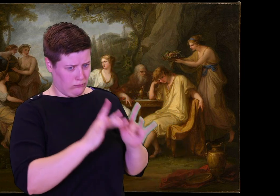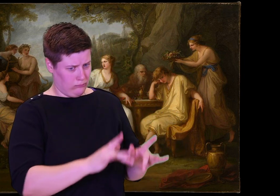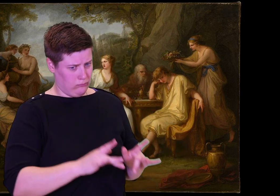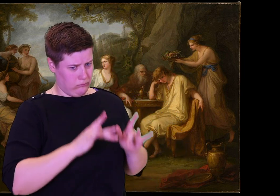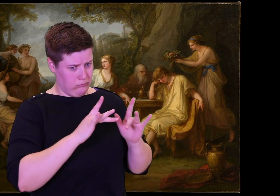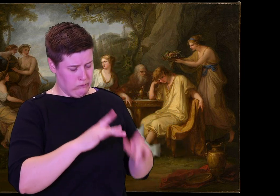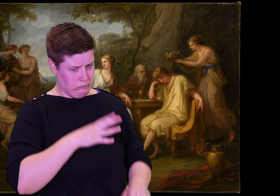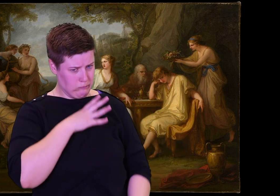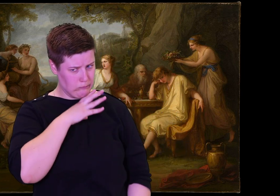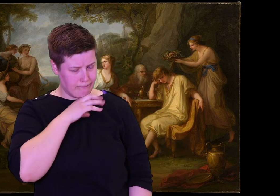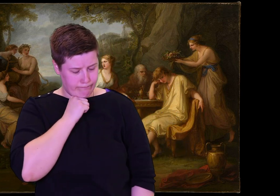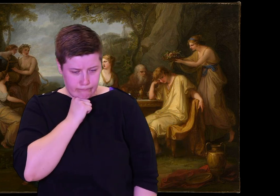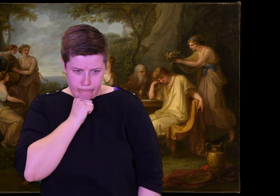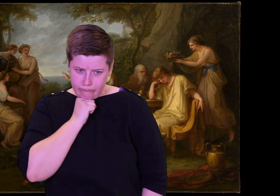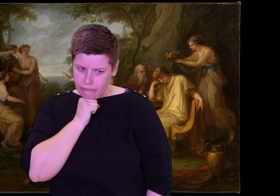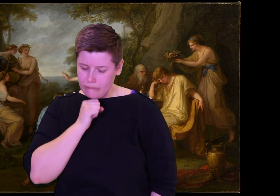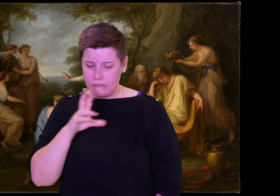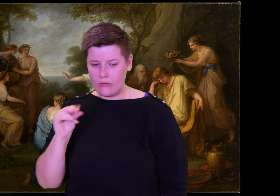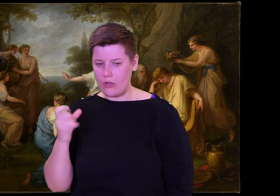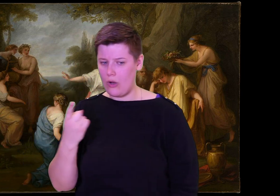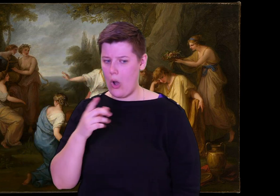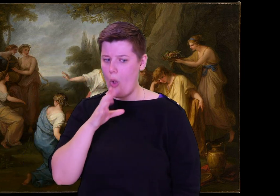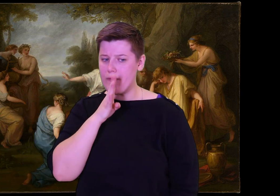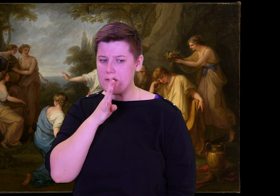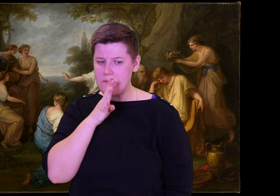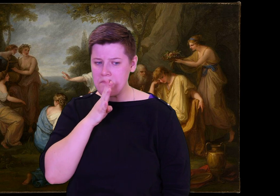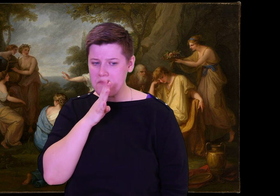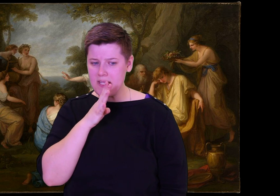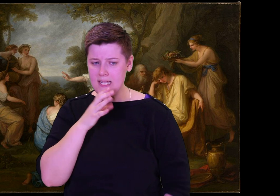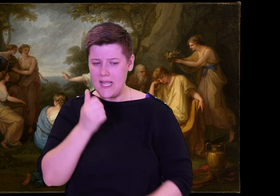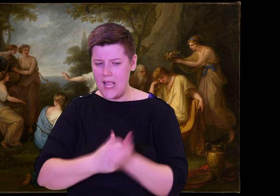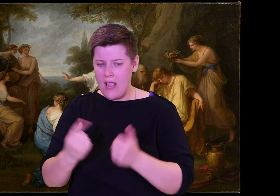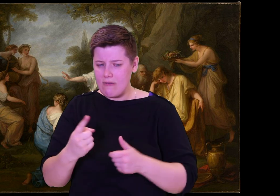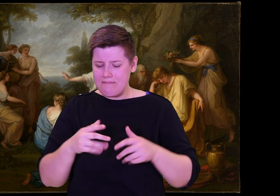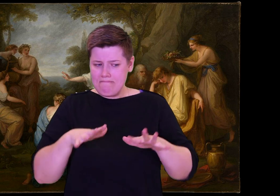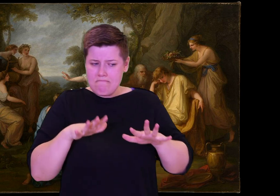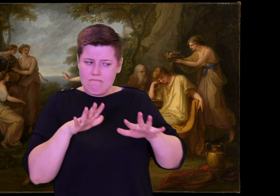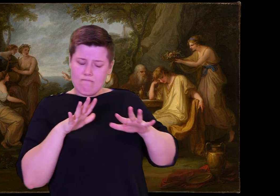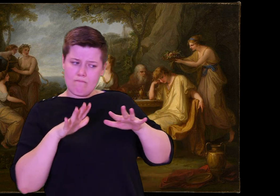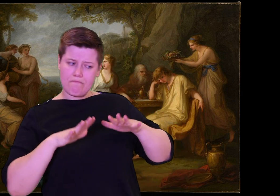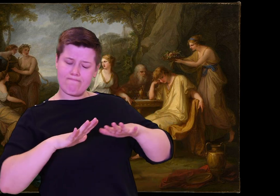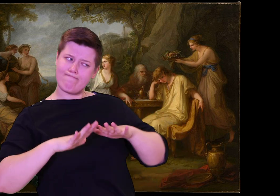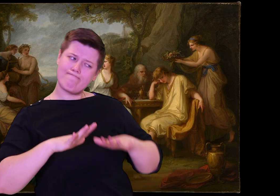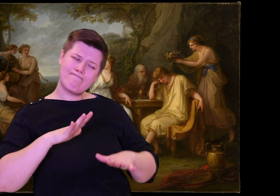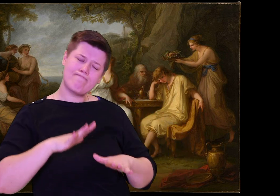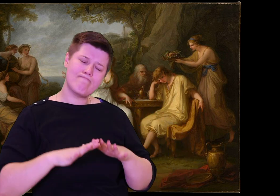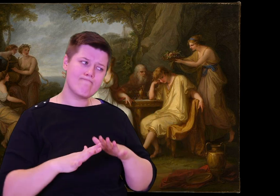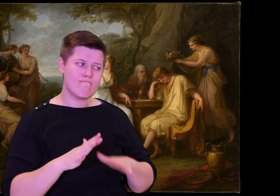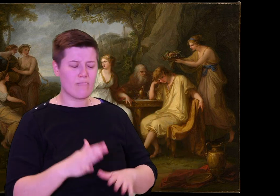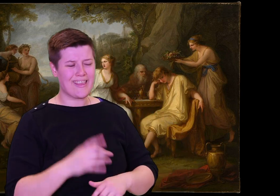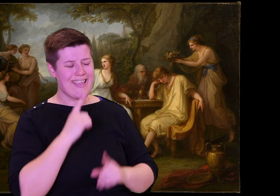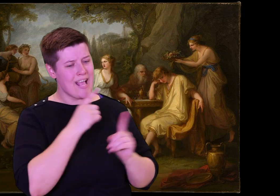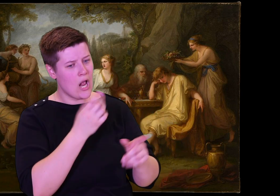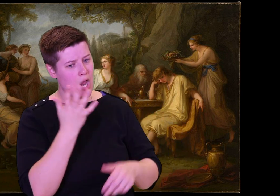stock yourselves! If you did that, I soon would get revenge; I would come through